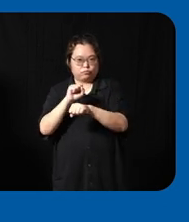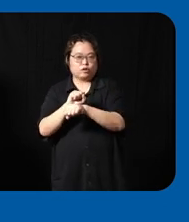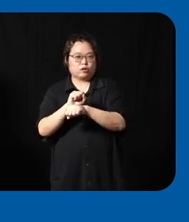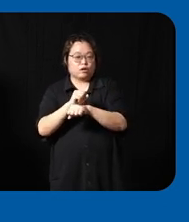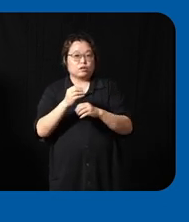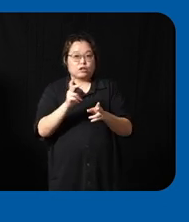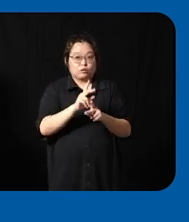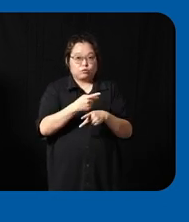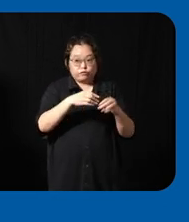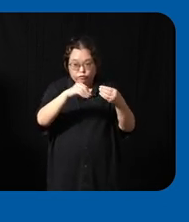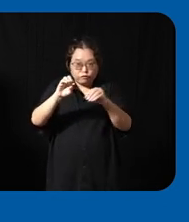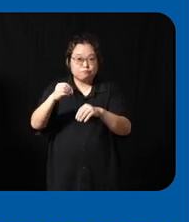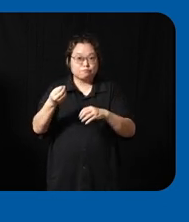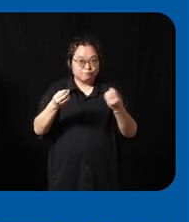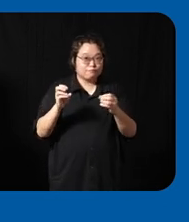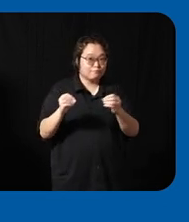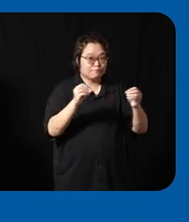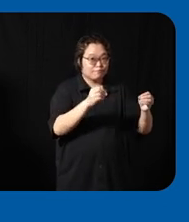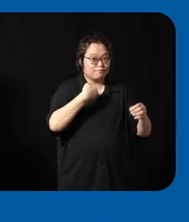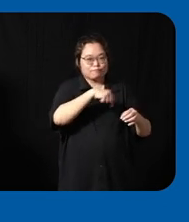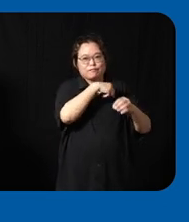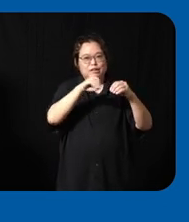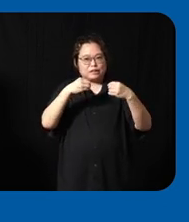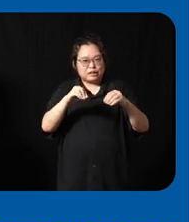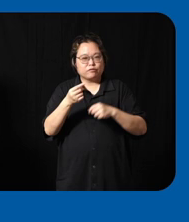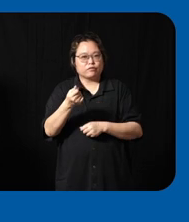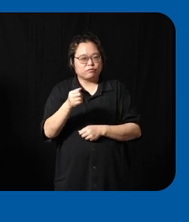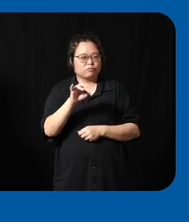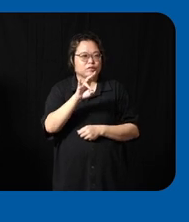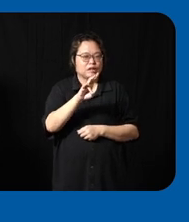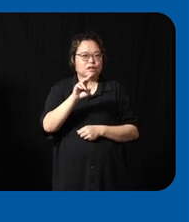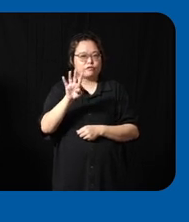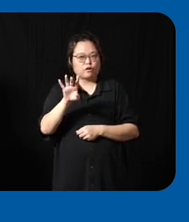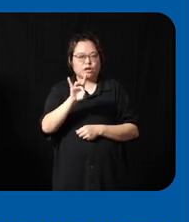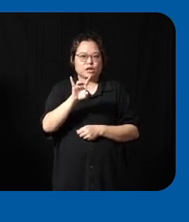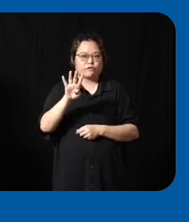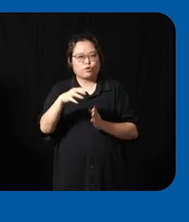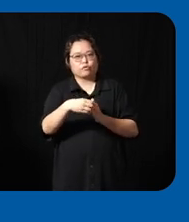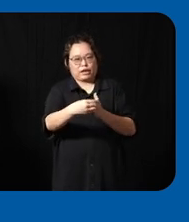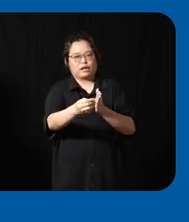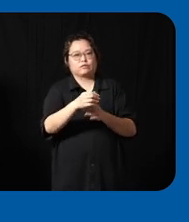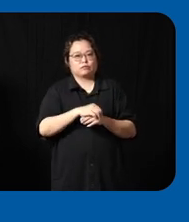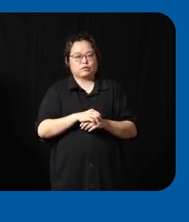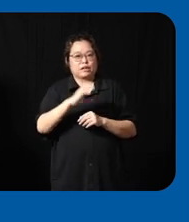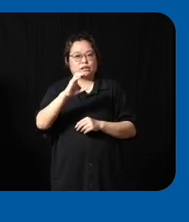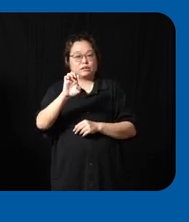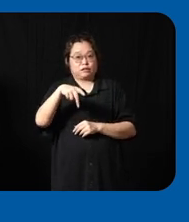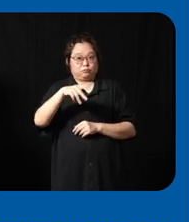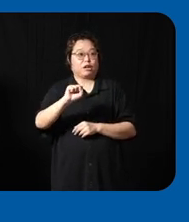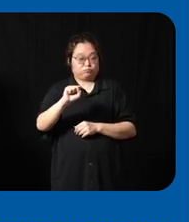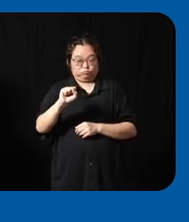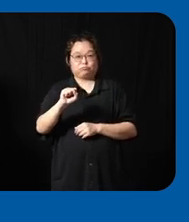other organization we actually sell that for about $74 $84 uh we sell them to C pass as well uh we